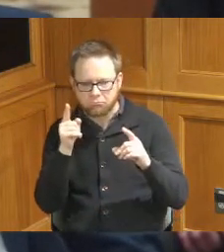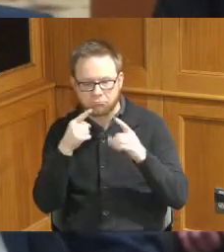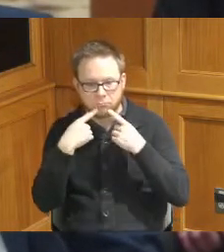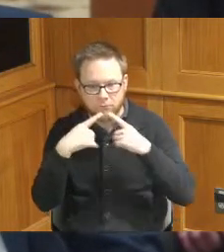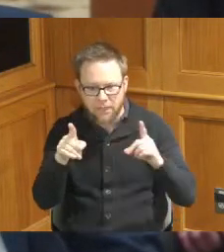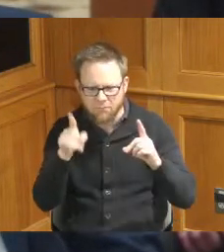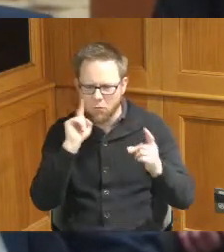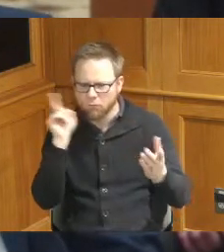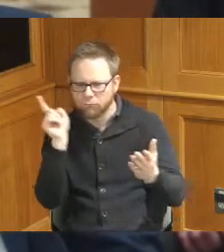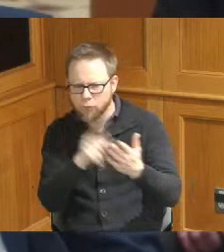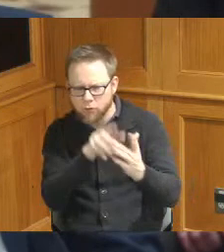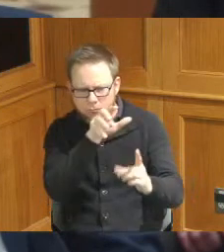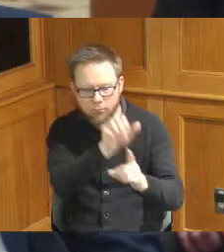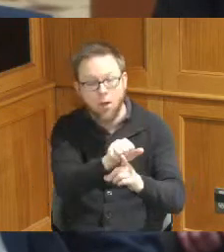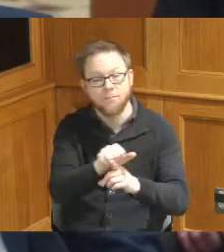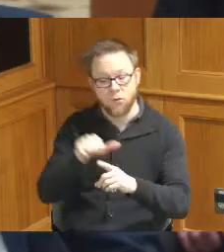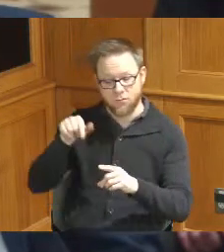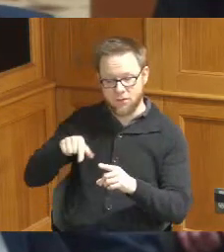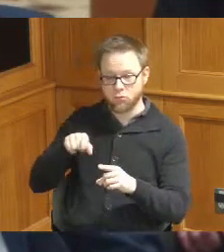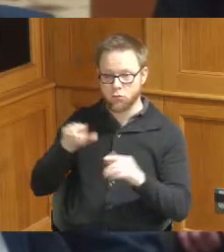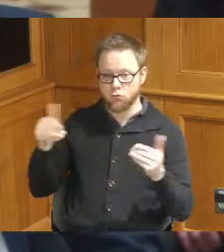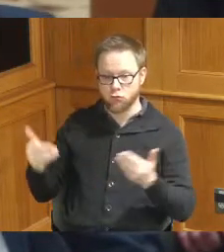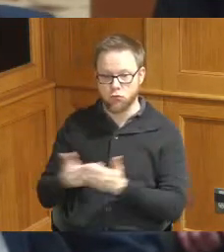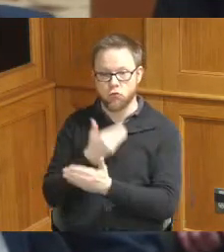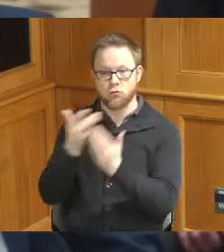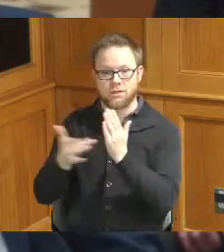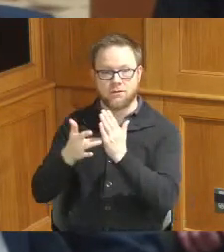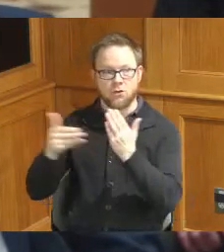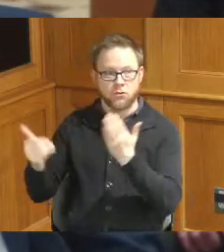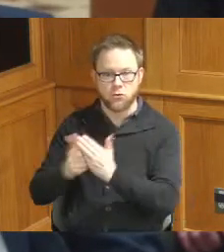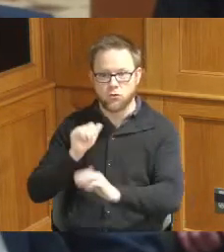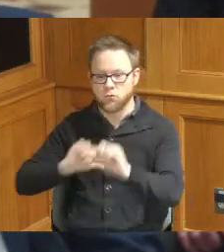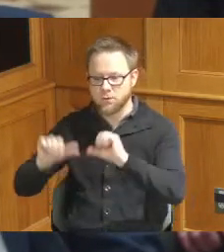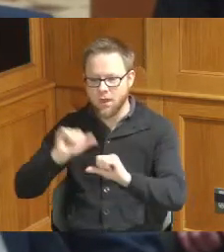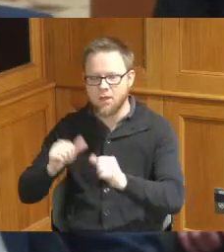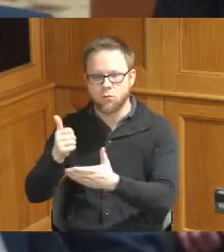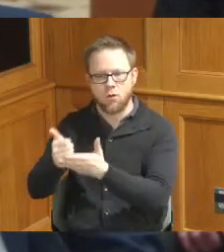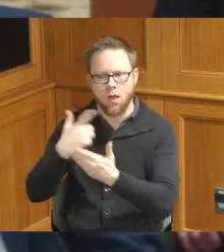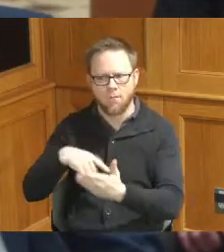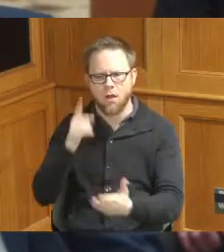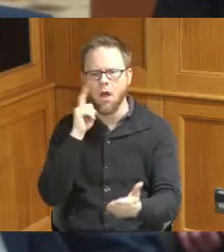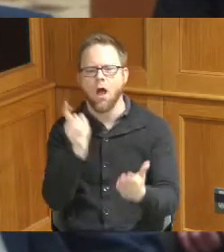using the latest science and technology better identify skids that we need to pay extra attention